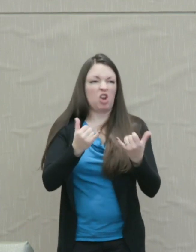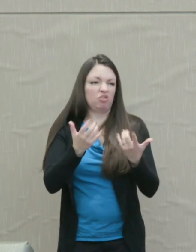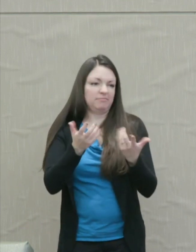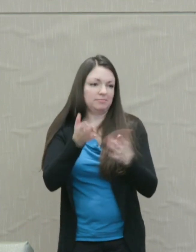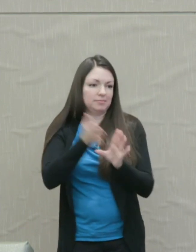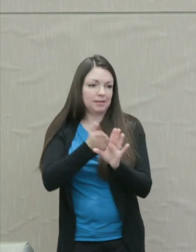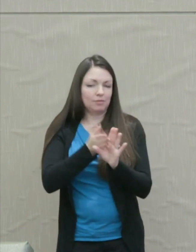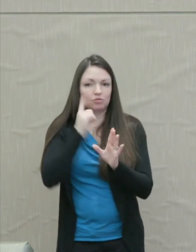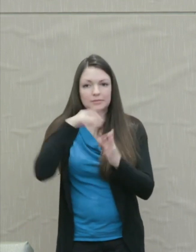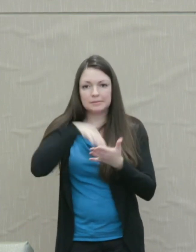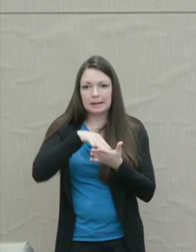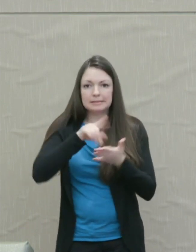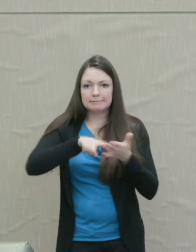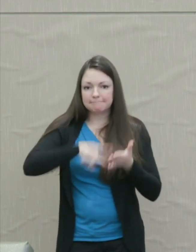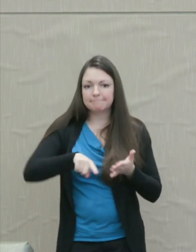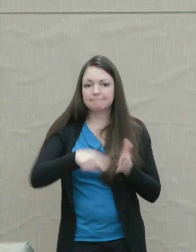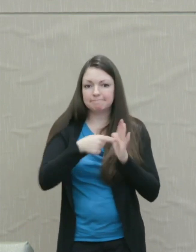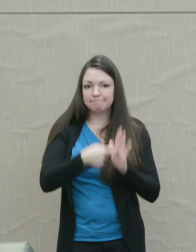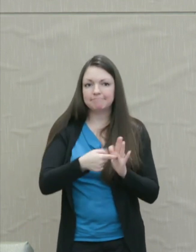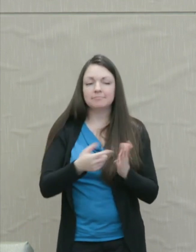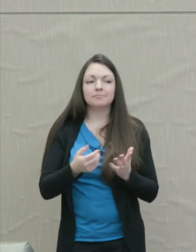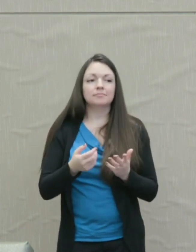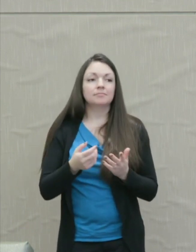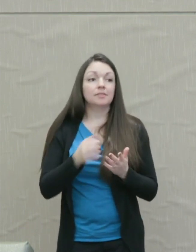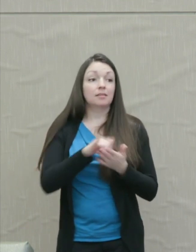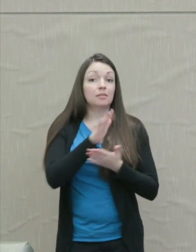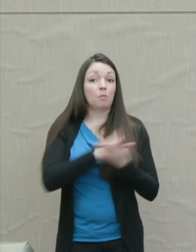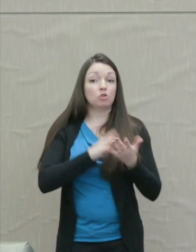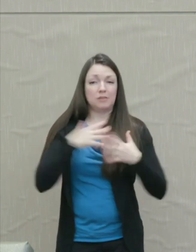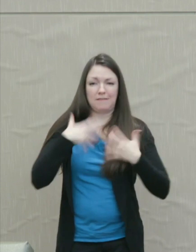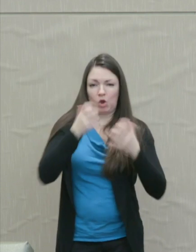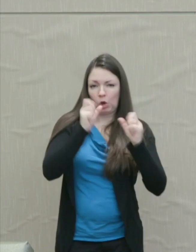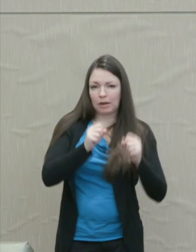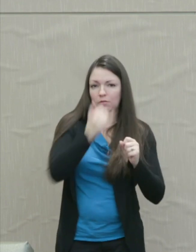Those parts of anger can go wrong in specific and local ways.